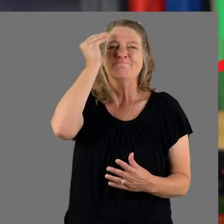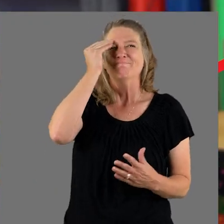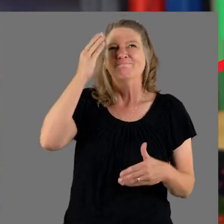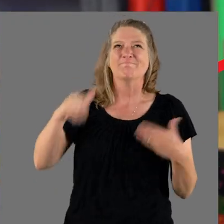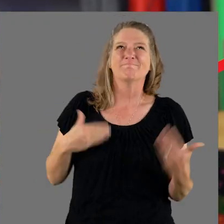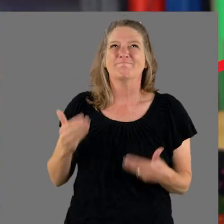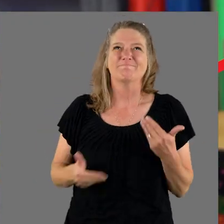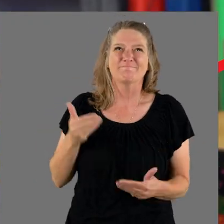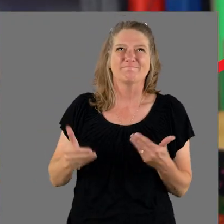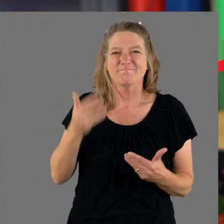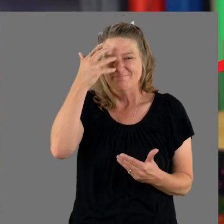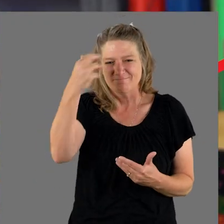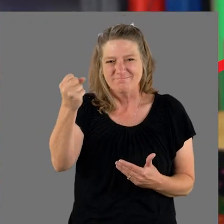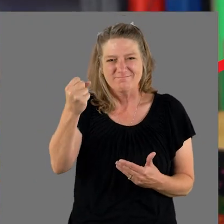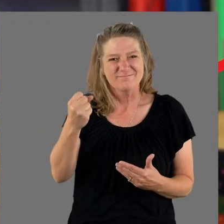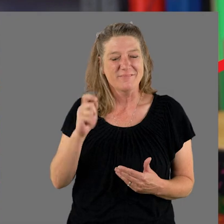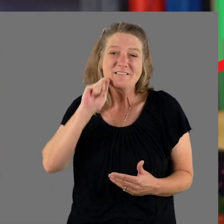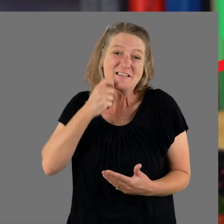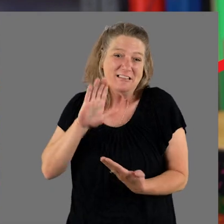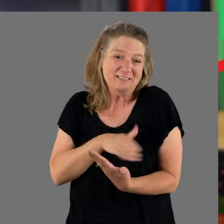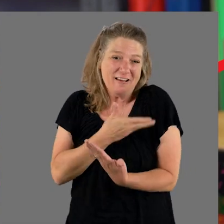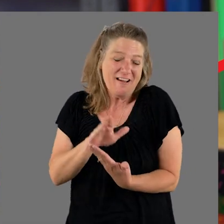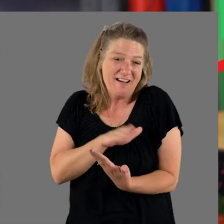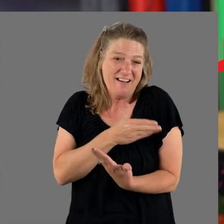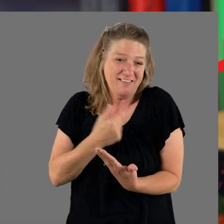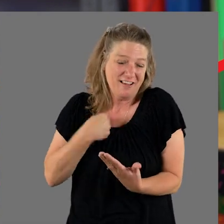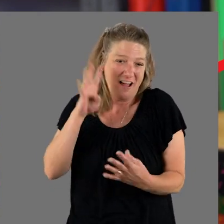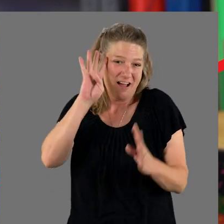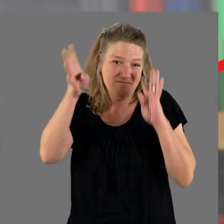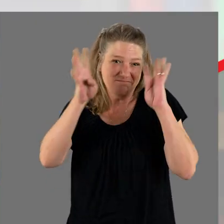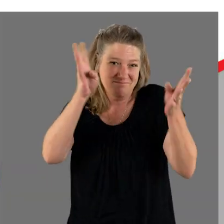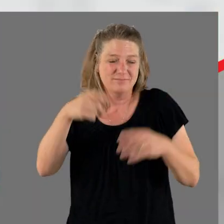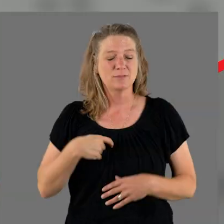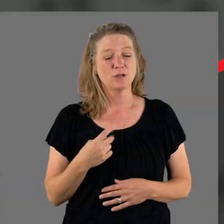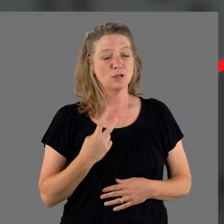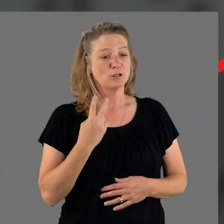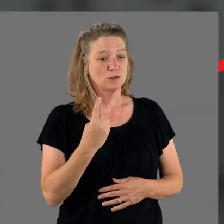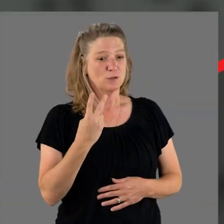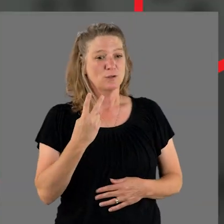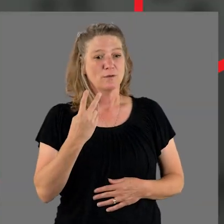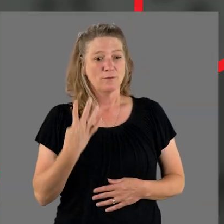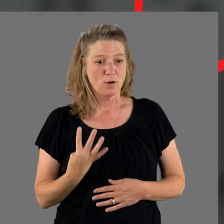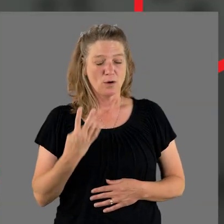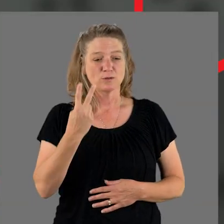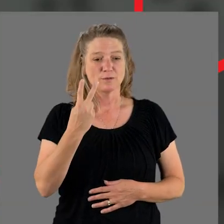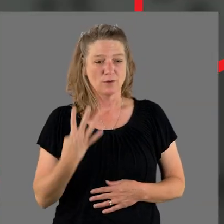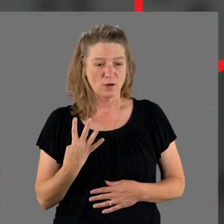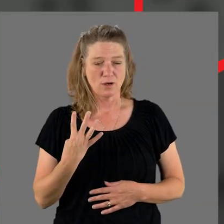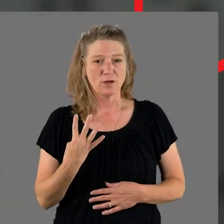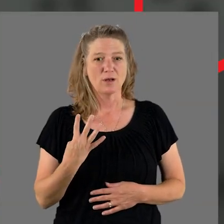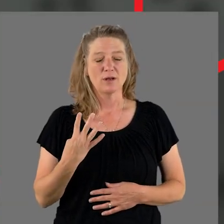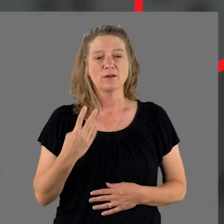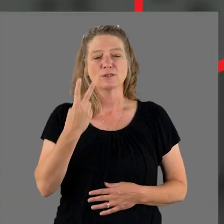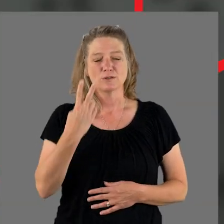and it sounds like a pretty neat song that I created. Two, four, two, four, makes an "I."